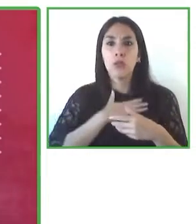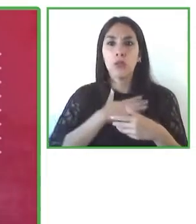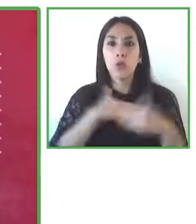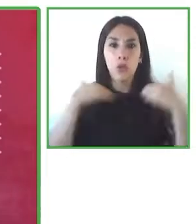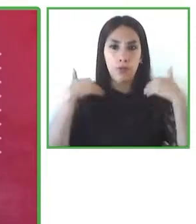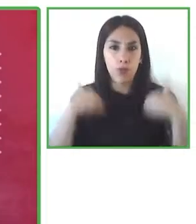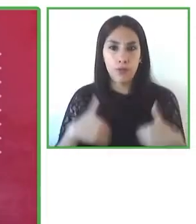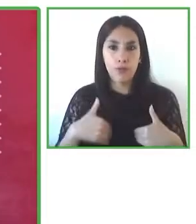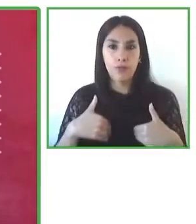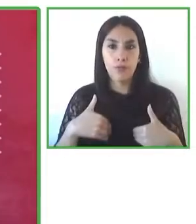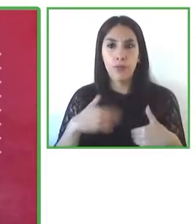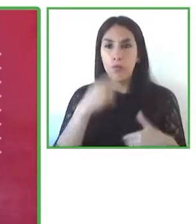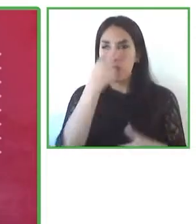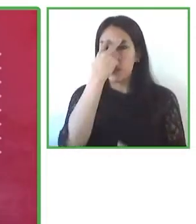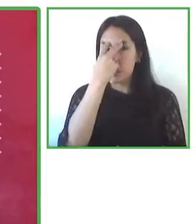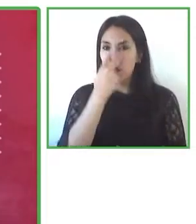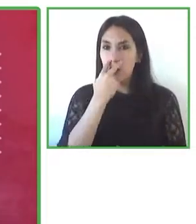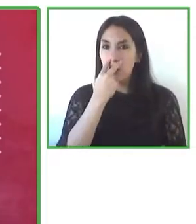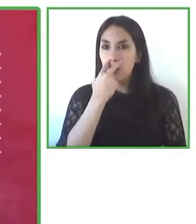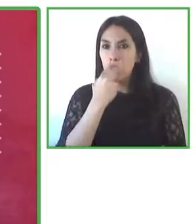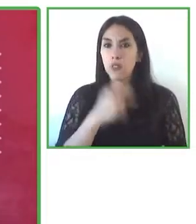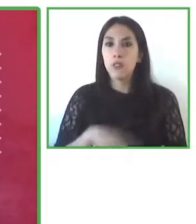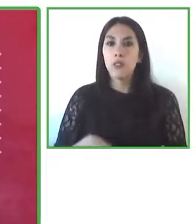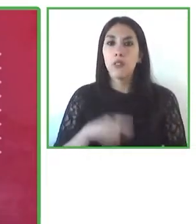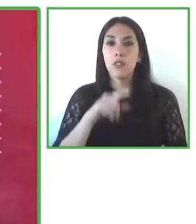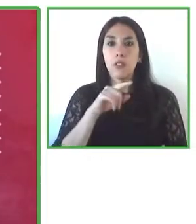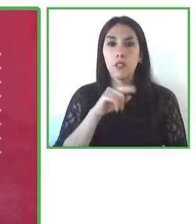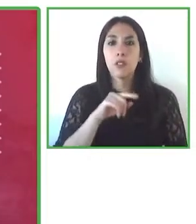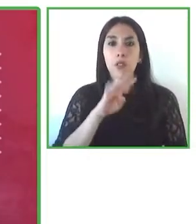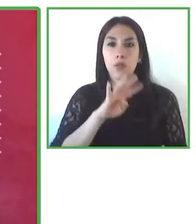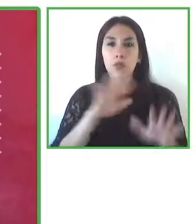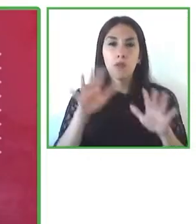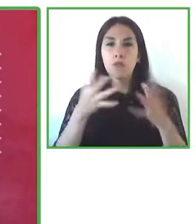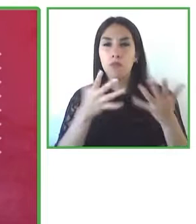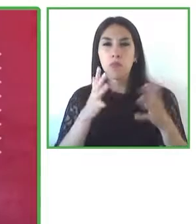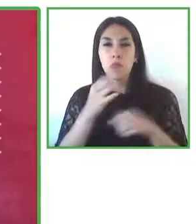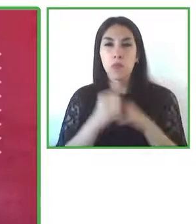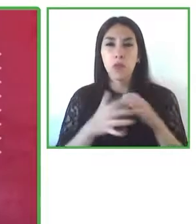have been working since 1997 on internet and digital technology it was something really new